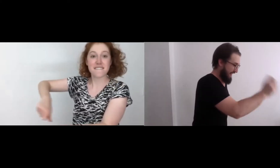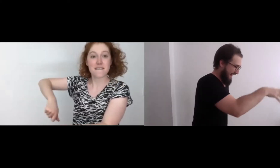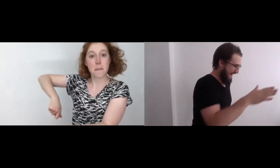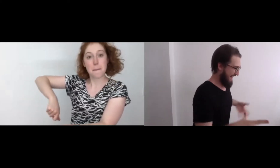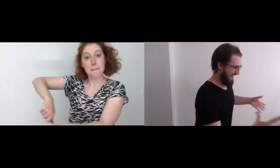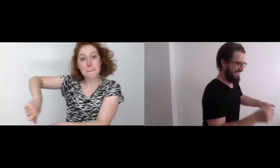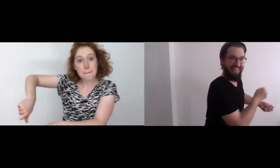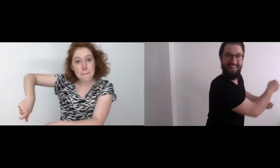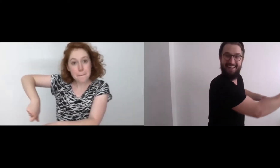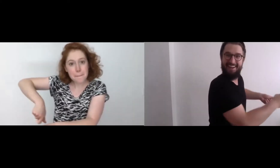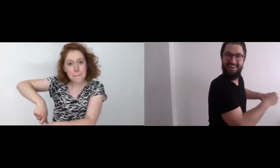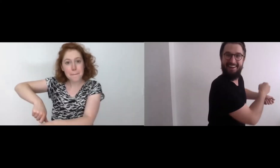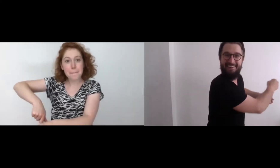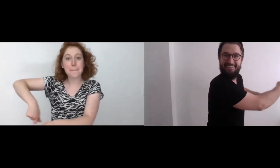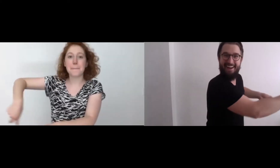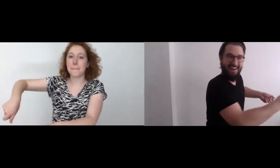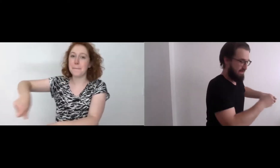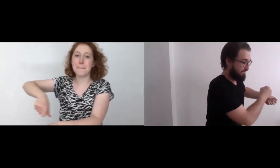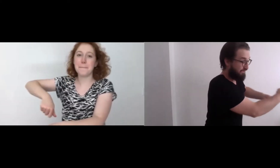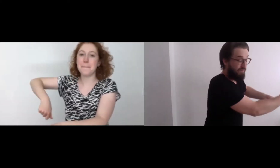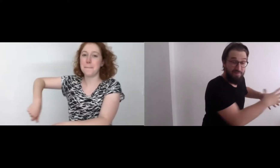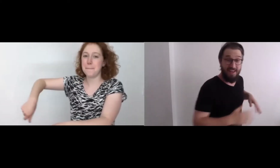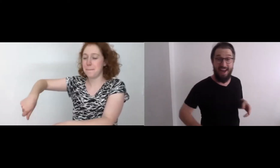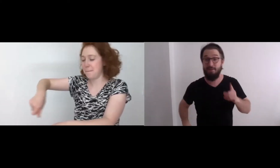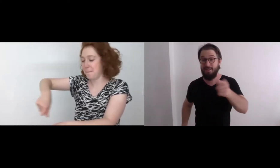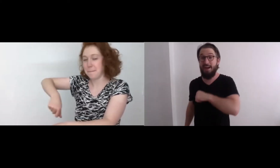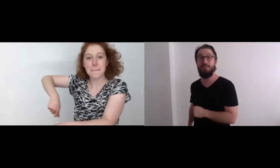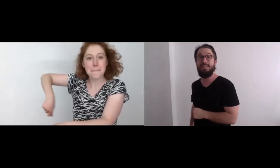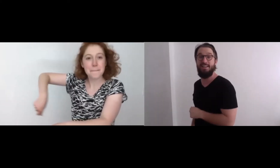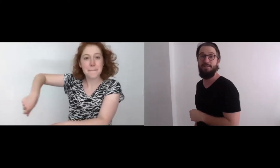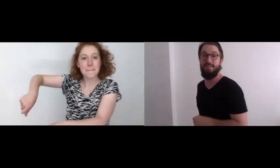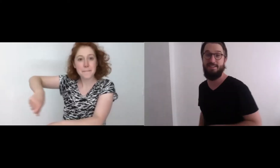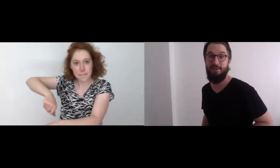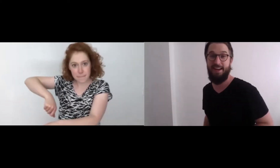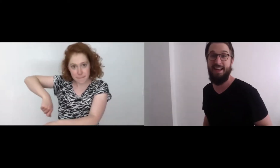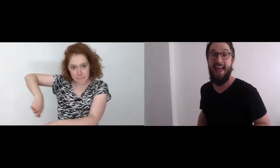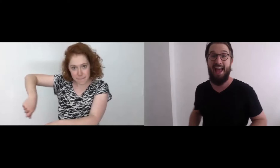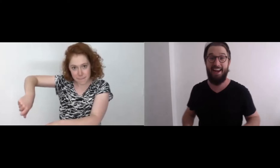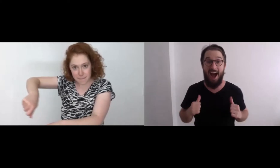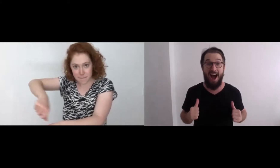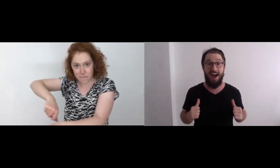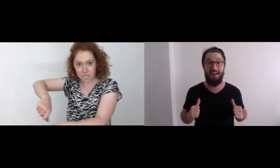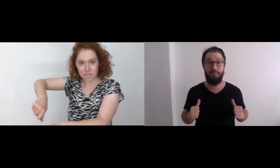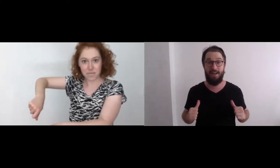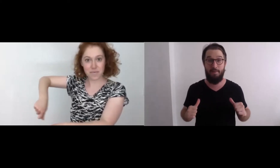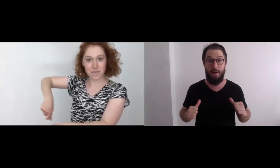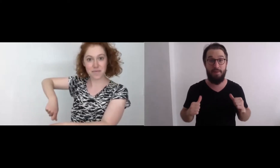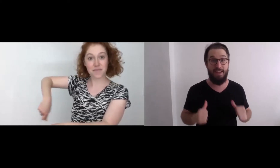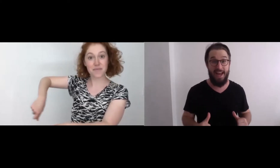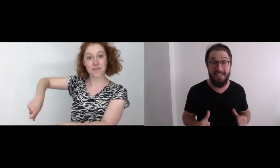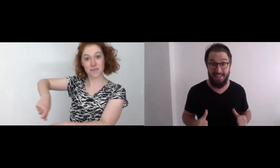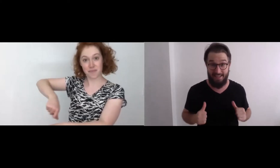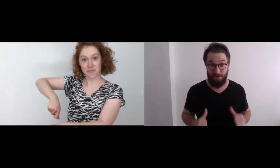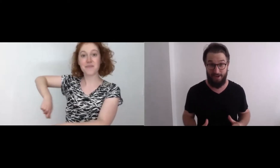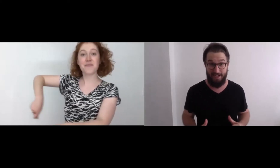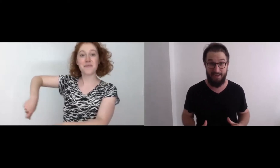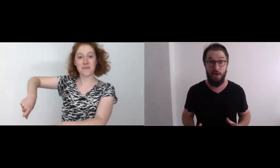Ah! Alright! Now, Tasha's gonna do the stirring and I'm gonna come up with the next ingredient,